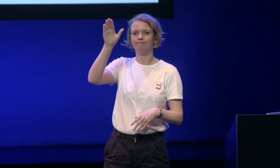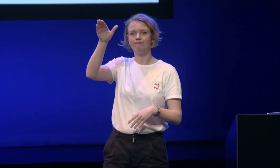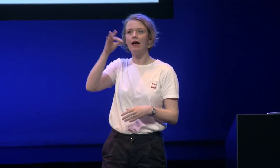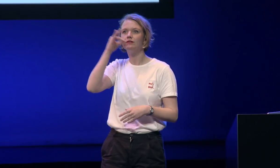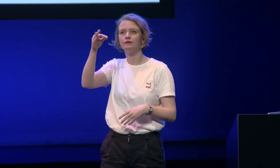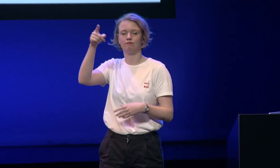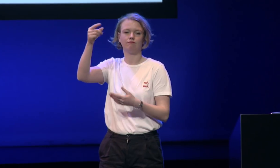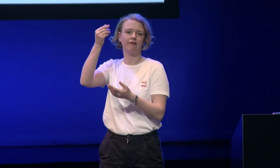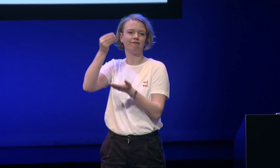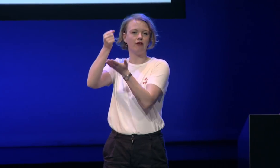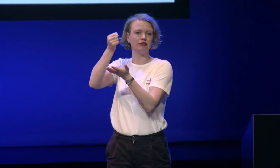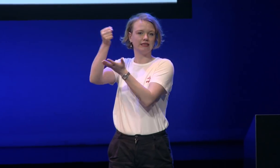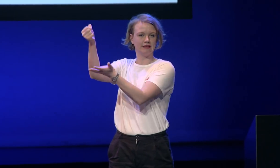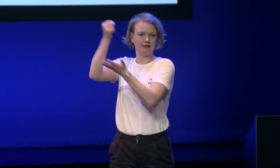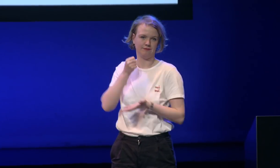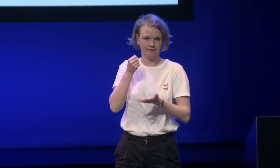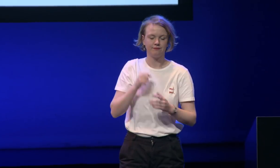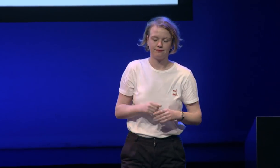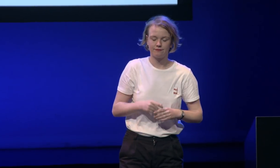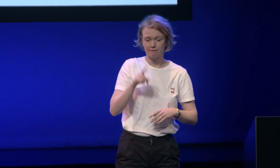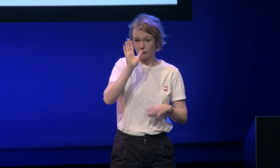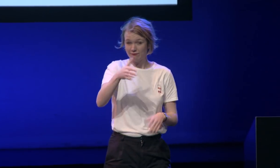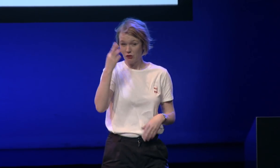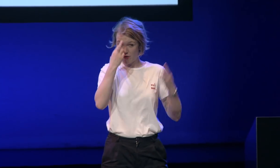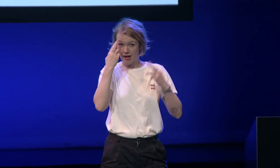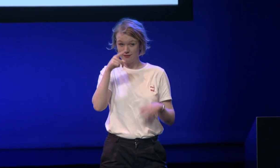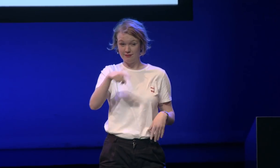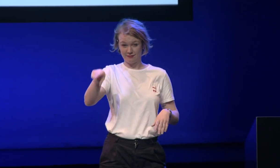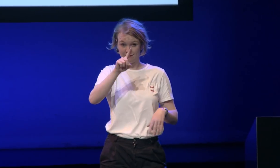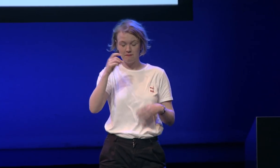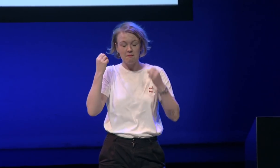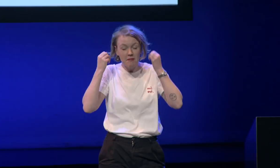interprets of our deaf people go through that as that governmental body so they